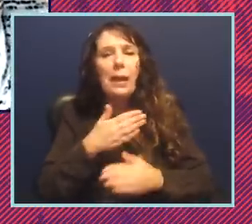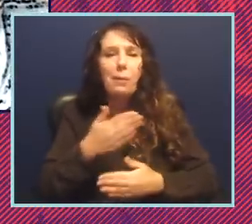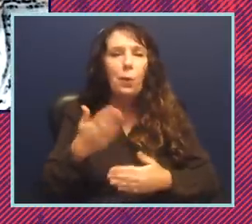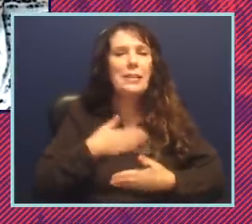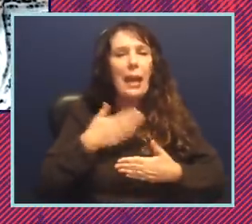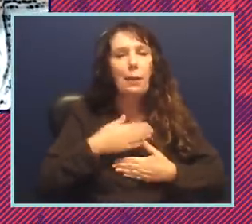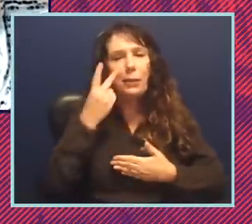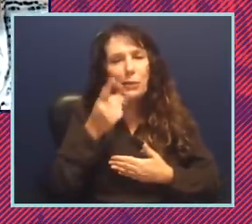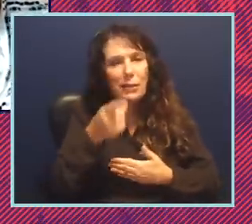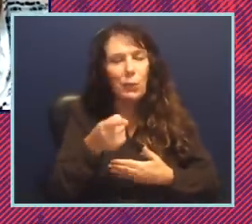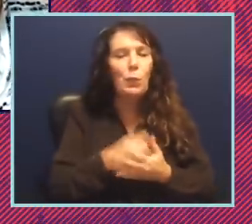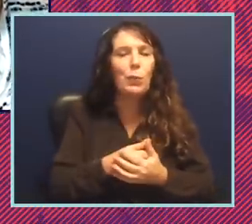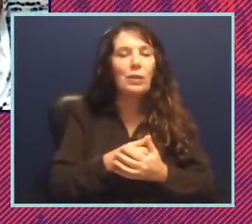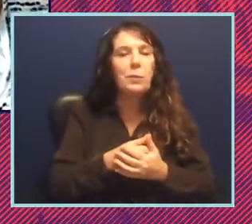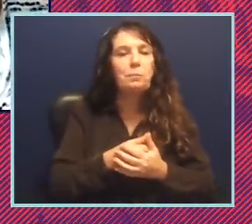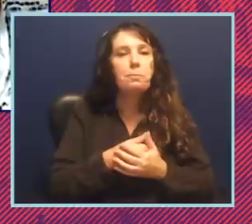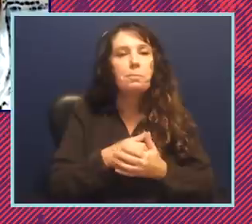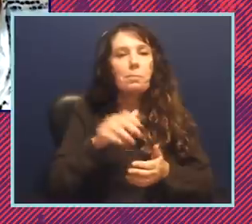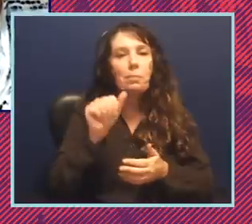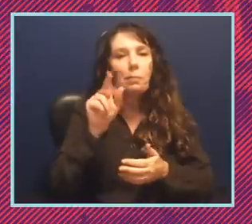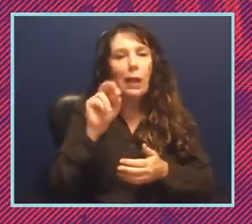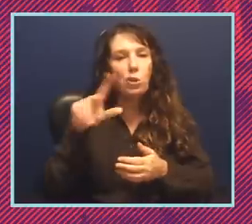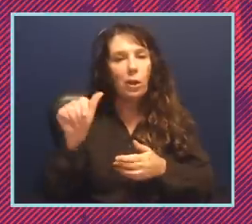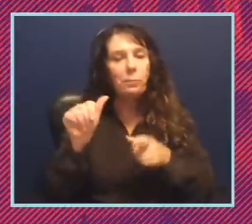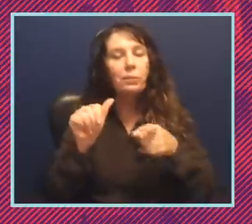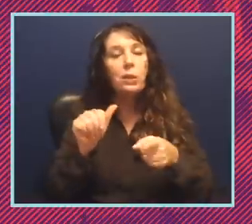hear from you i there was i was reading uh something that you had written about